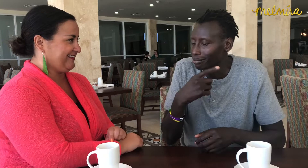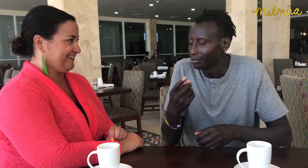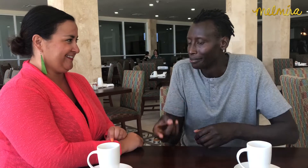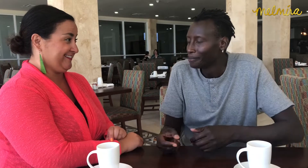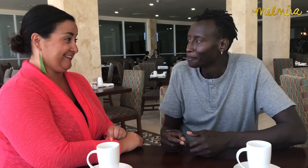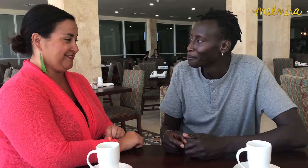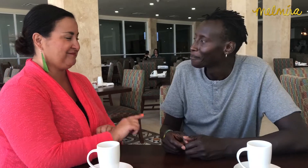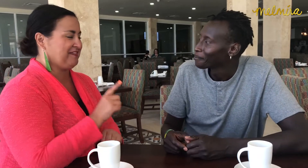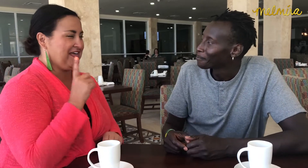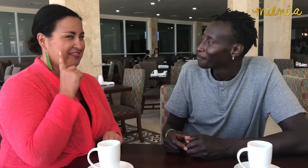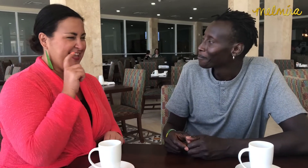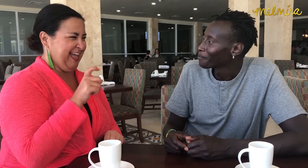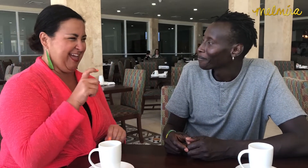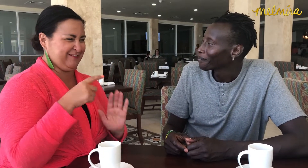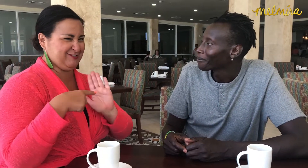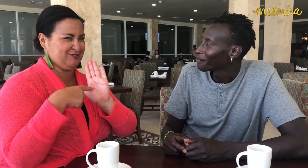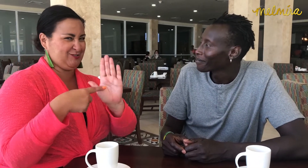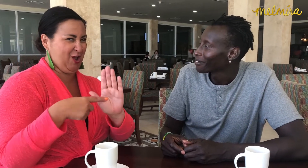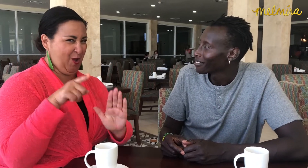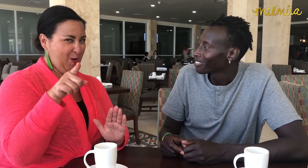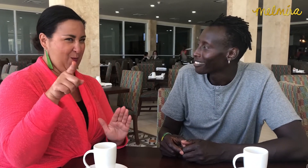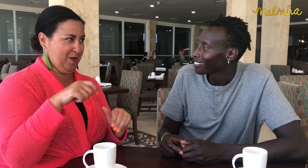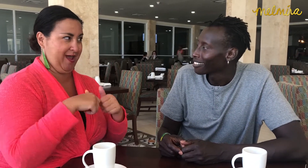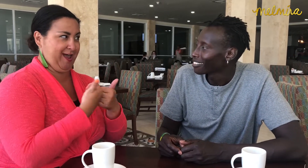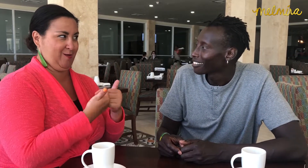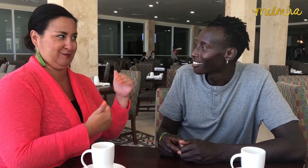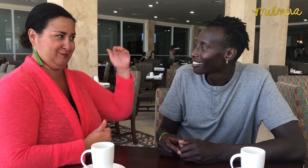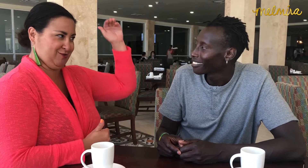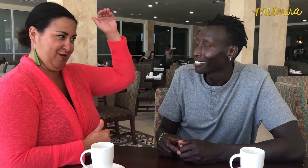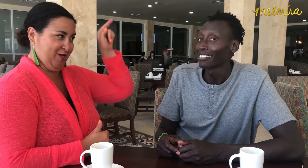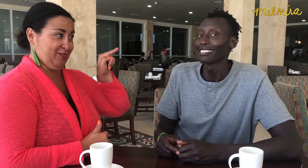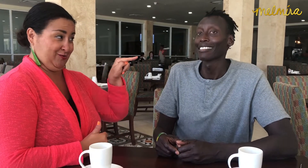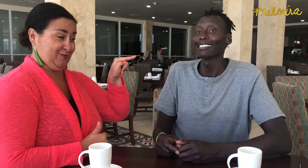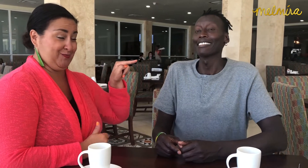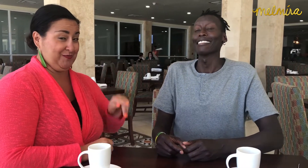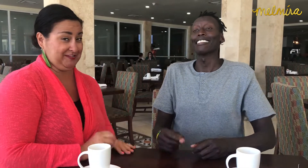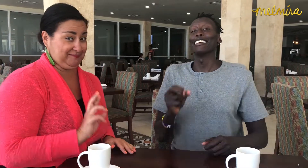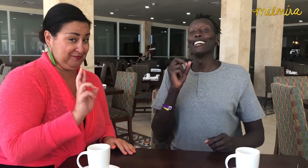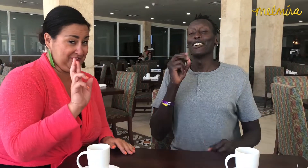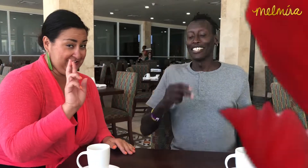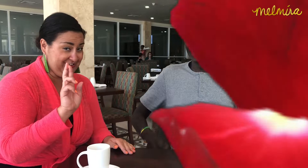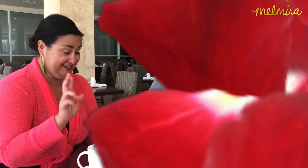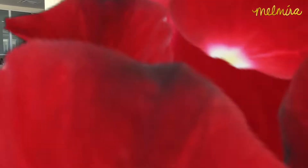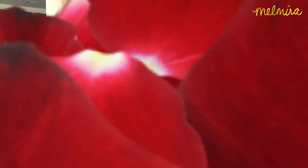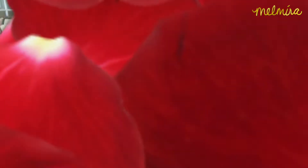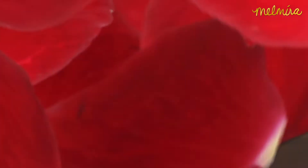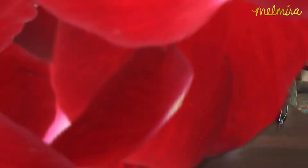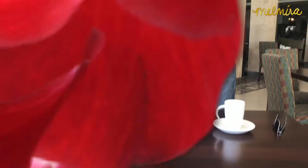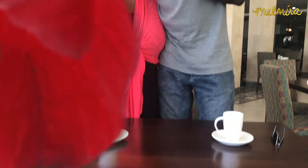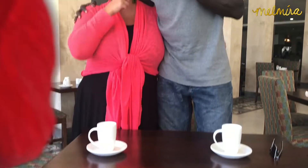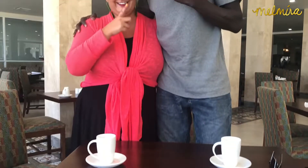I think we have to show the audience how tall you are. Ready for this? Hmm. Ok.